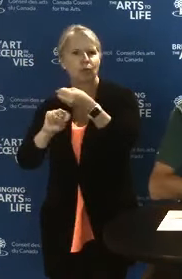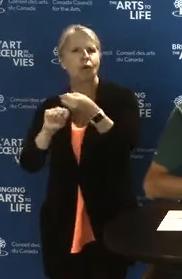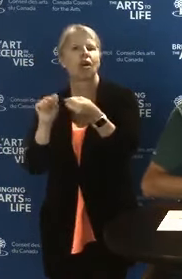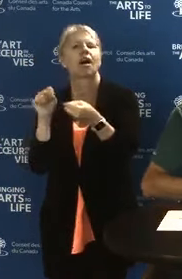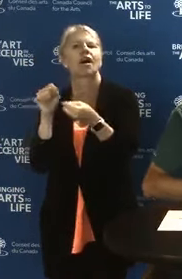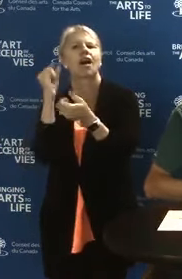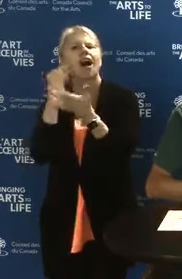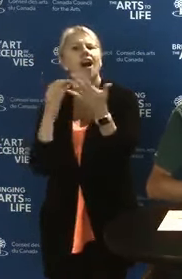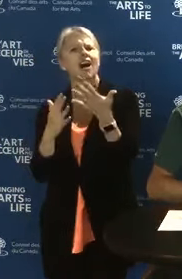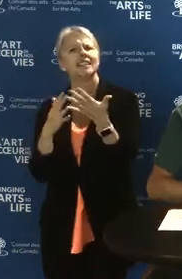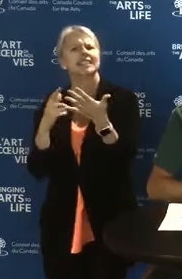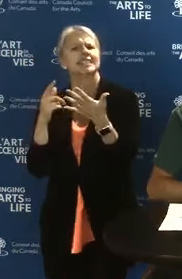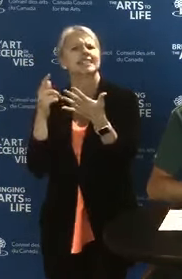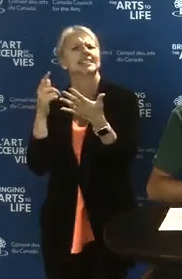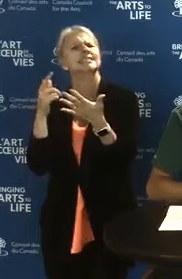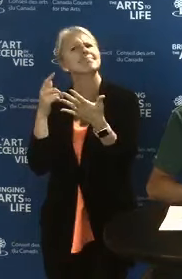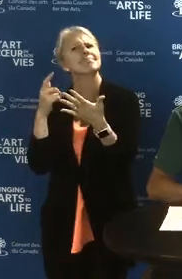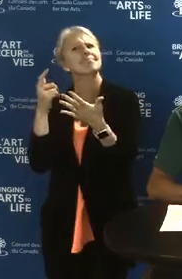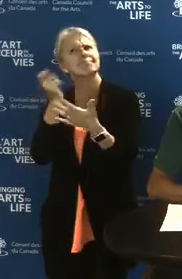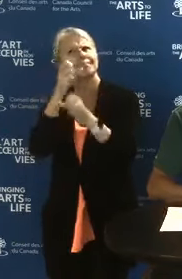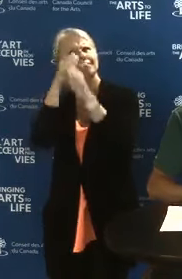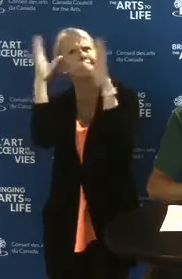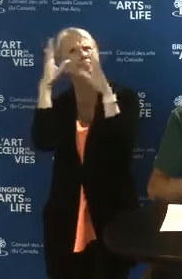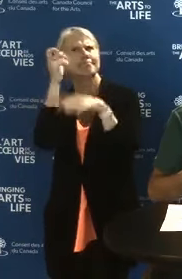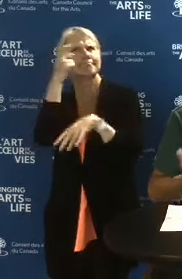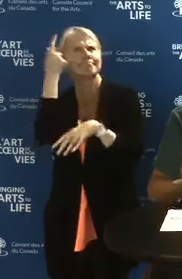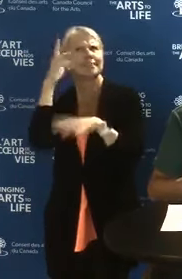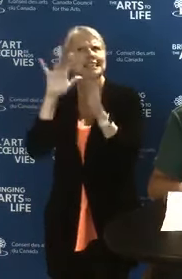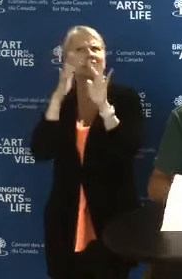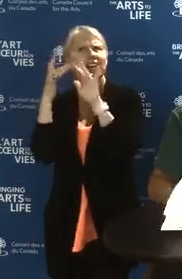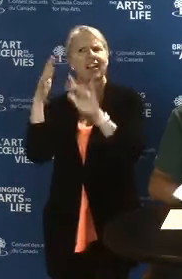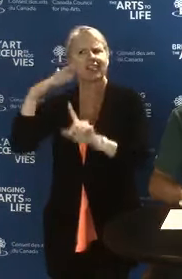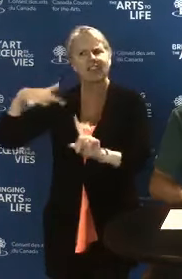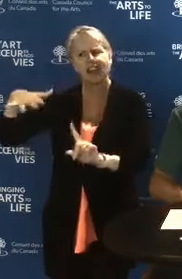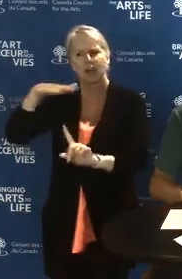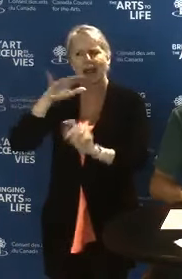in understanding the digital environment, to engage with it